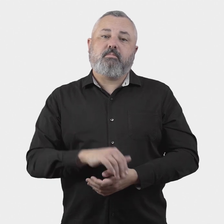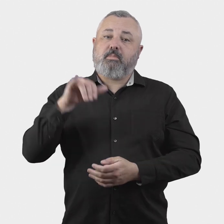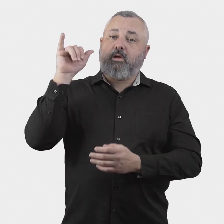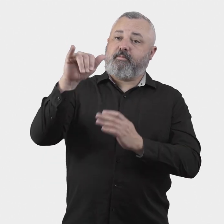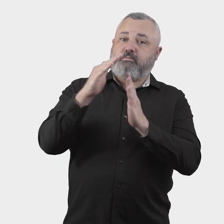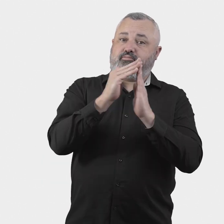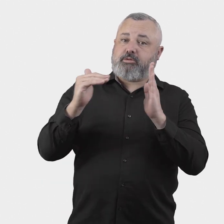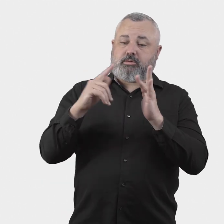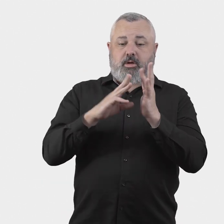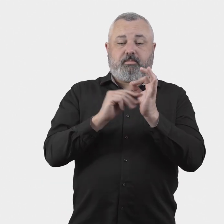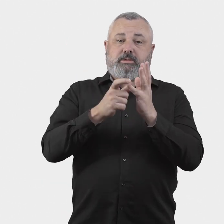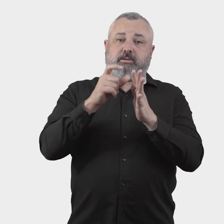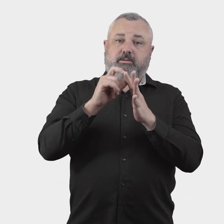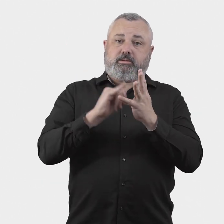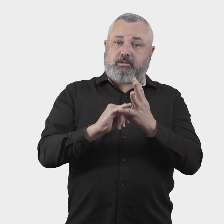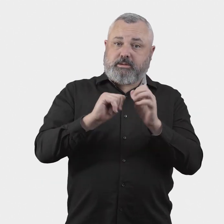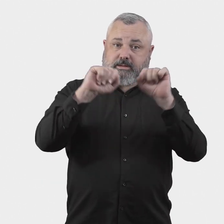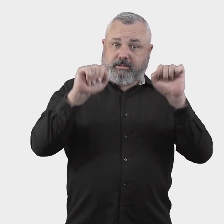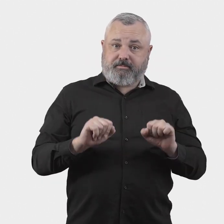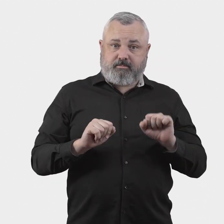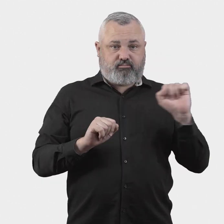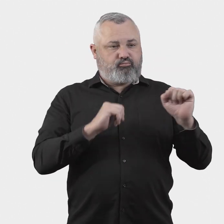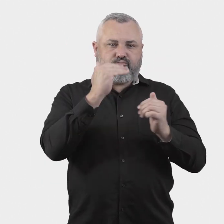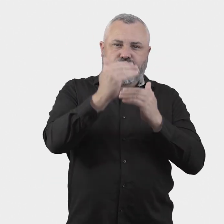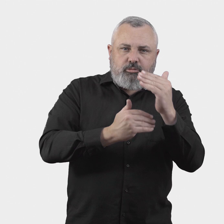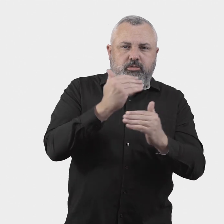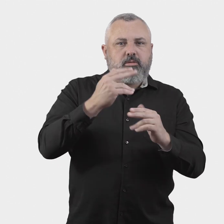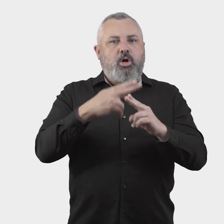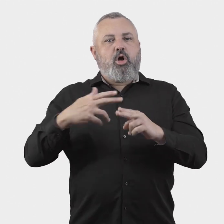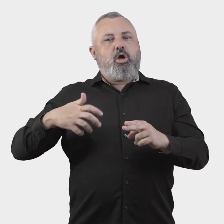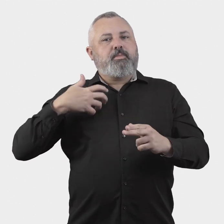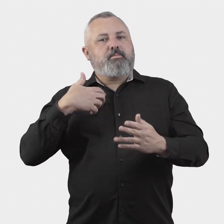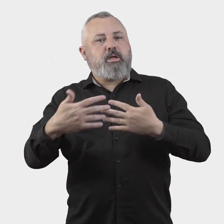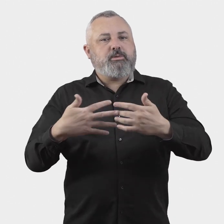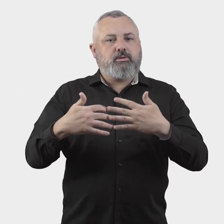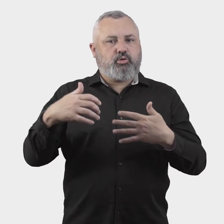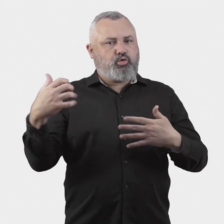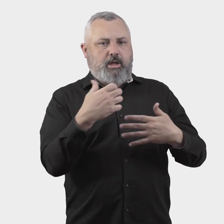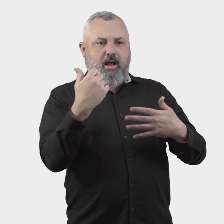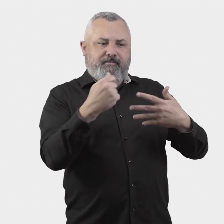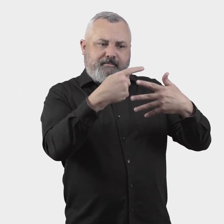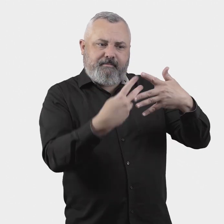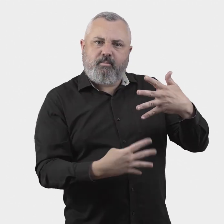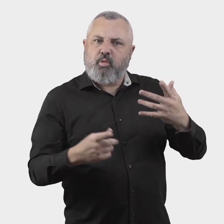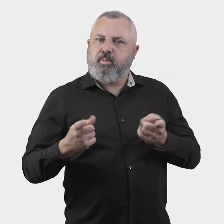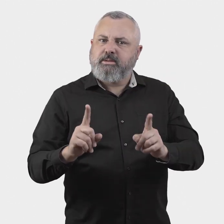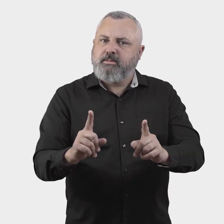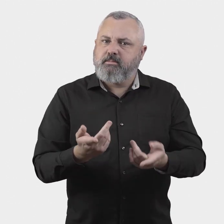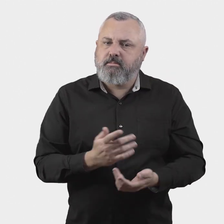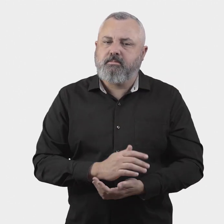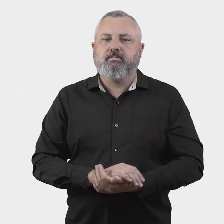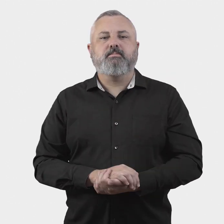16. What complaint resolution process should the Aviation Industry Ombuds Scheme adopt?